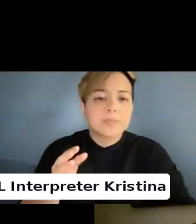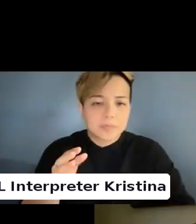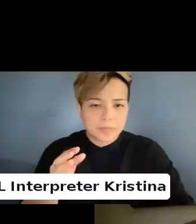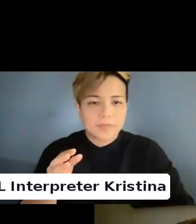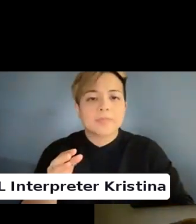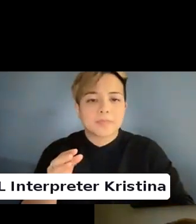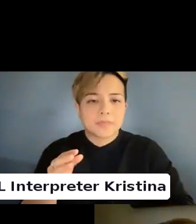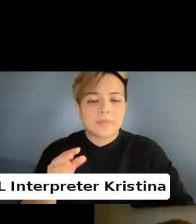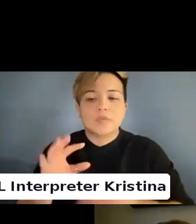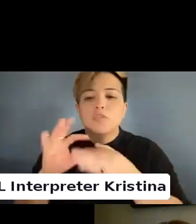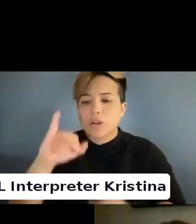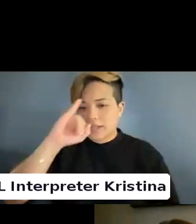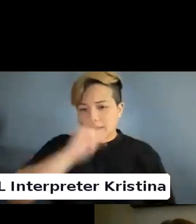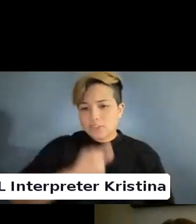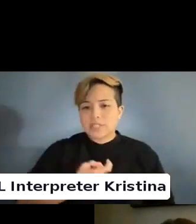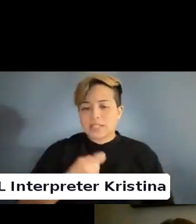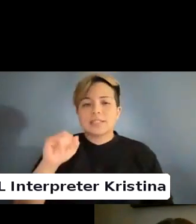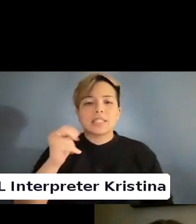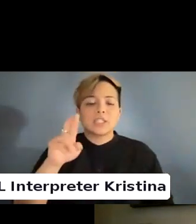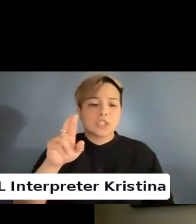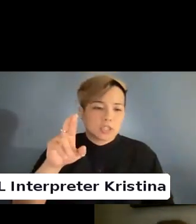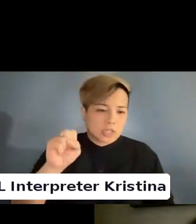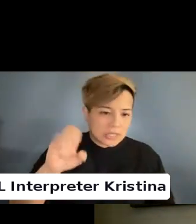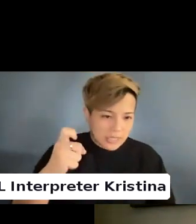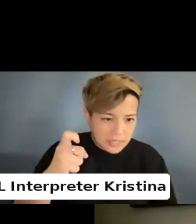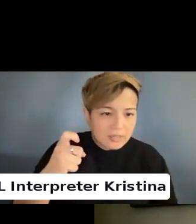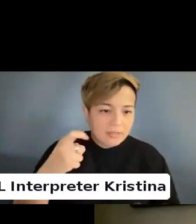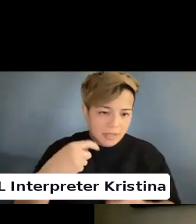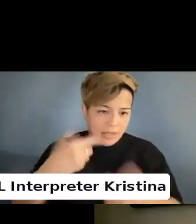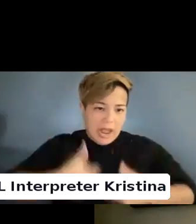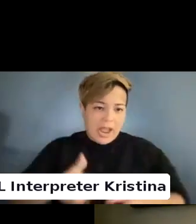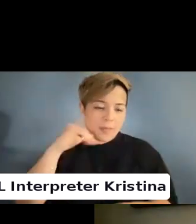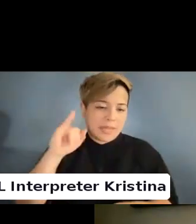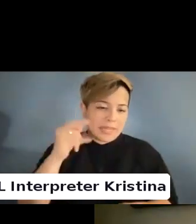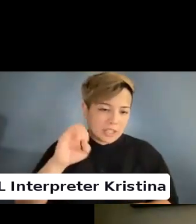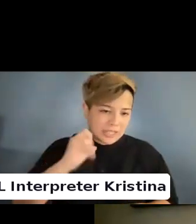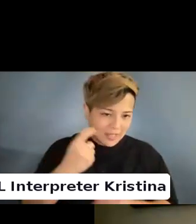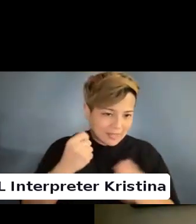It is an issue that represents reproductive rights, children's rights.